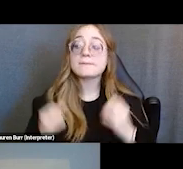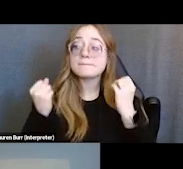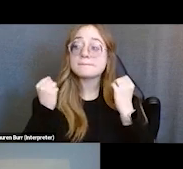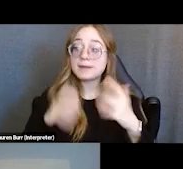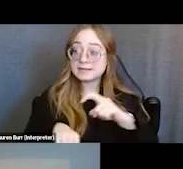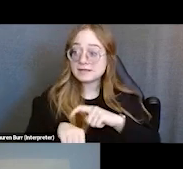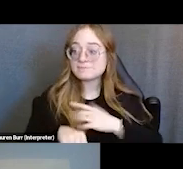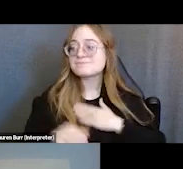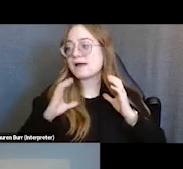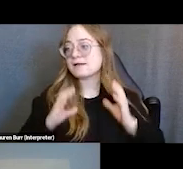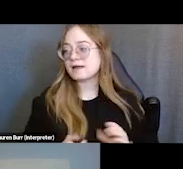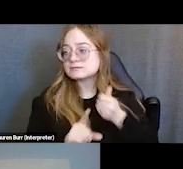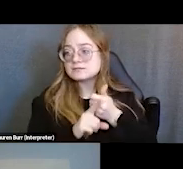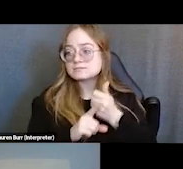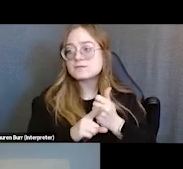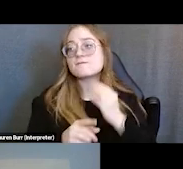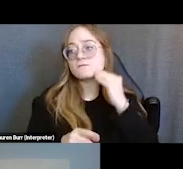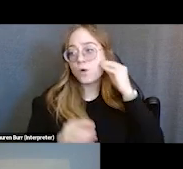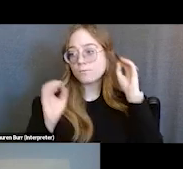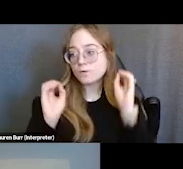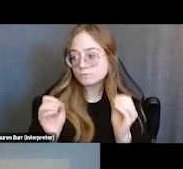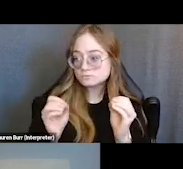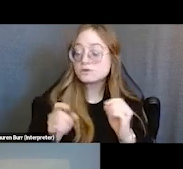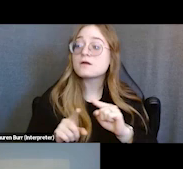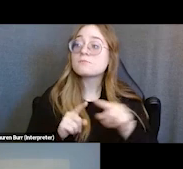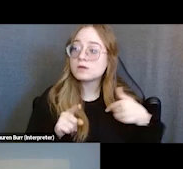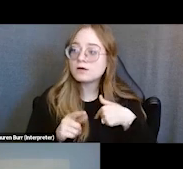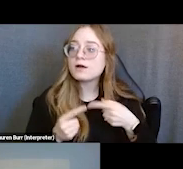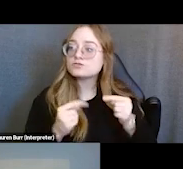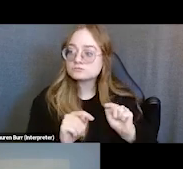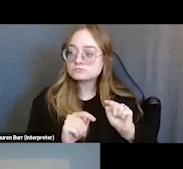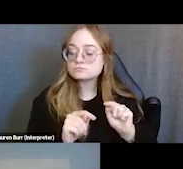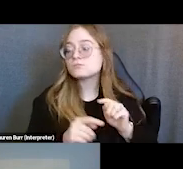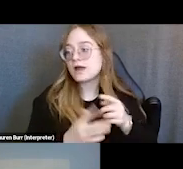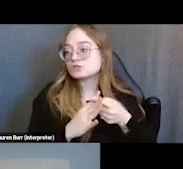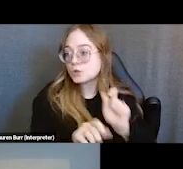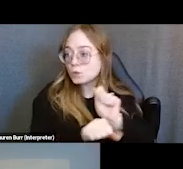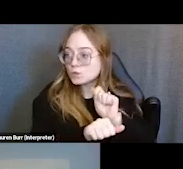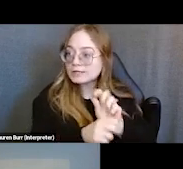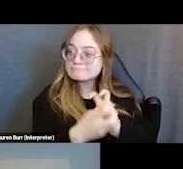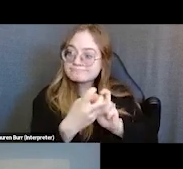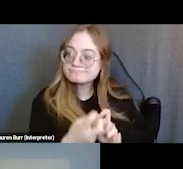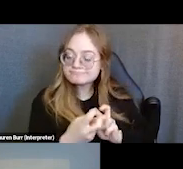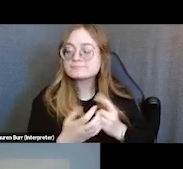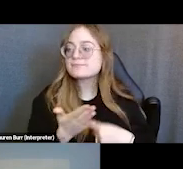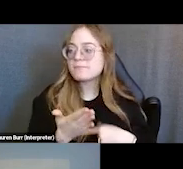once I start working with them and obtaining their records or sometimes I will schedule them to have a psyche eval with IQ testing,